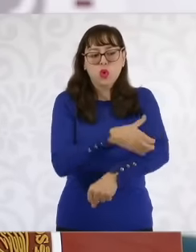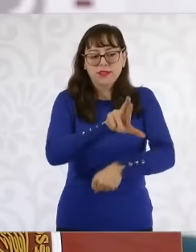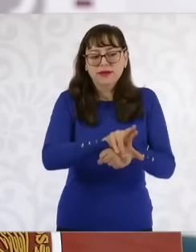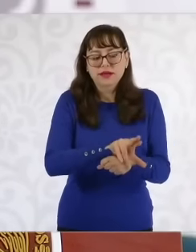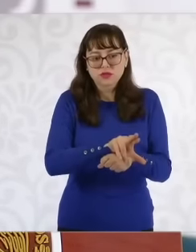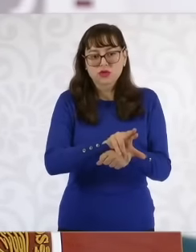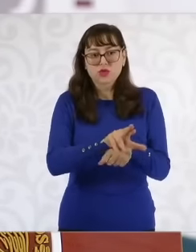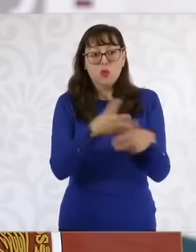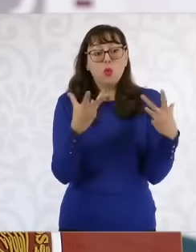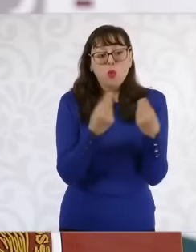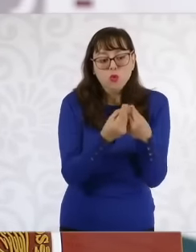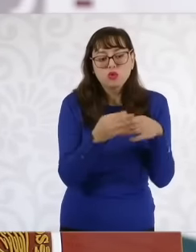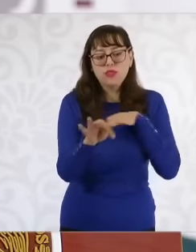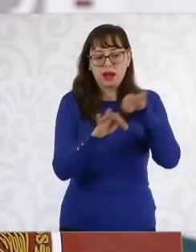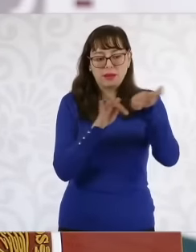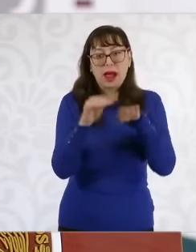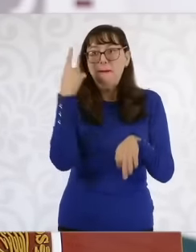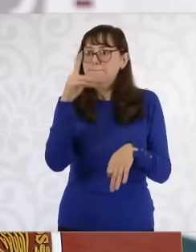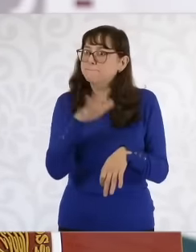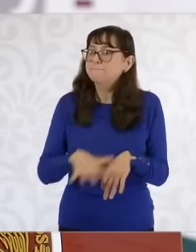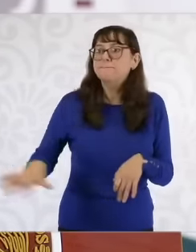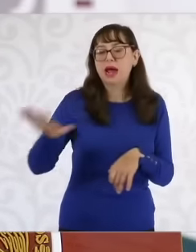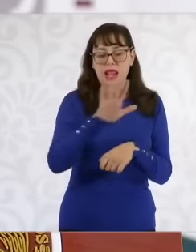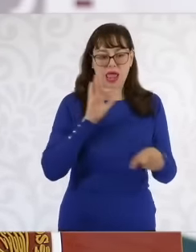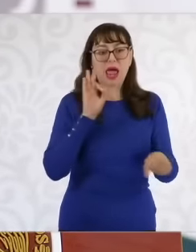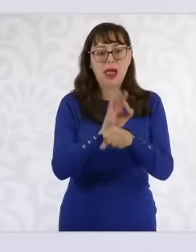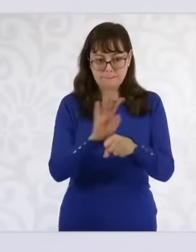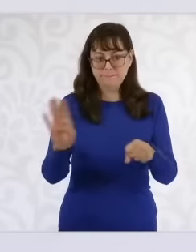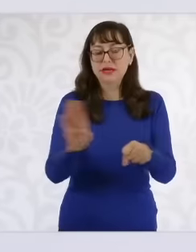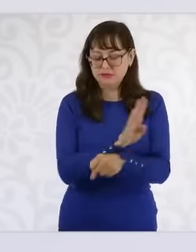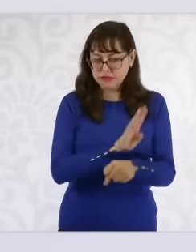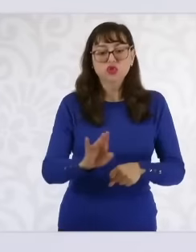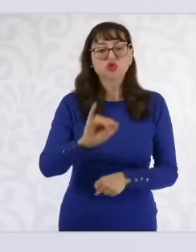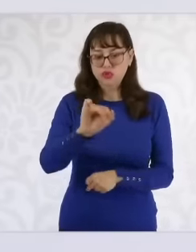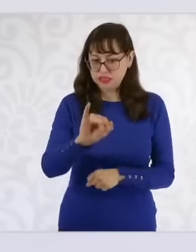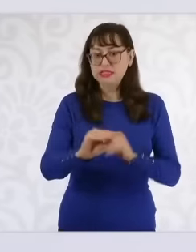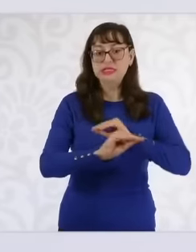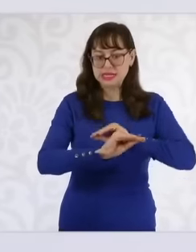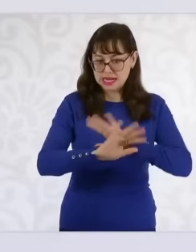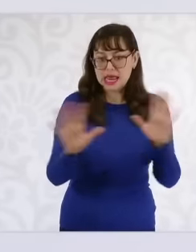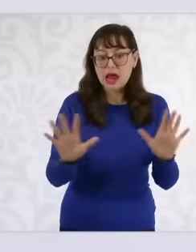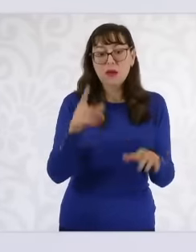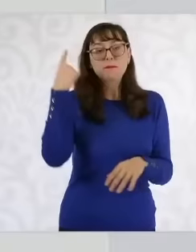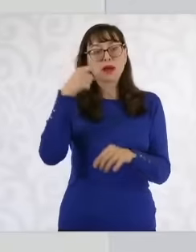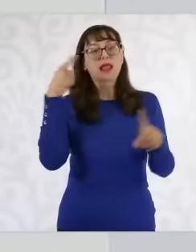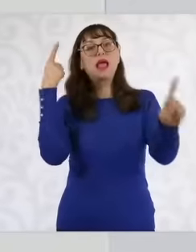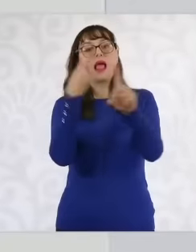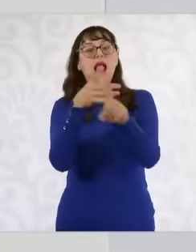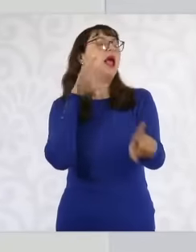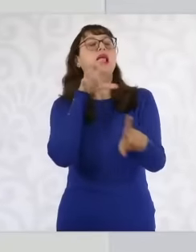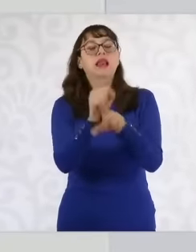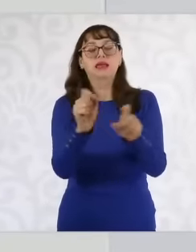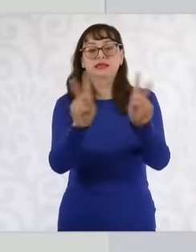Mexicans and we have to continue reducing crimes and continue building peace Even in